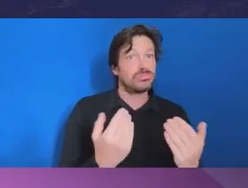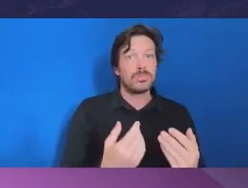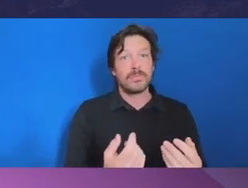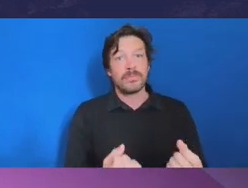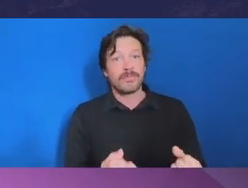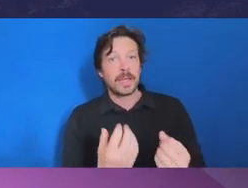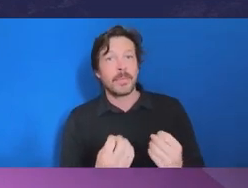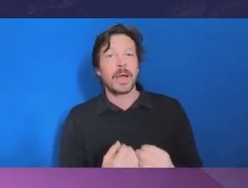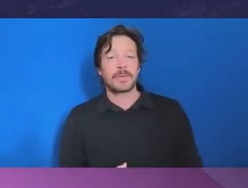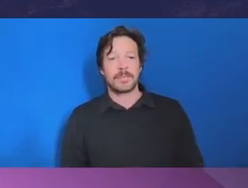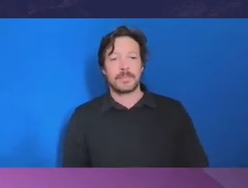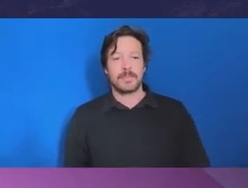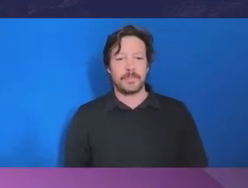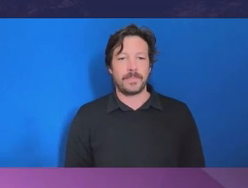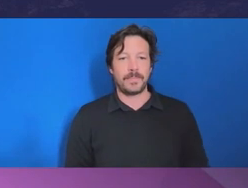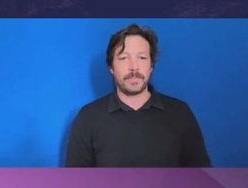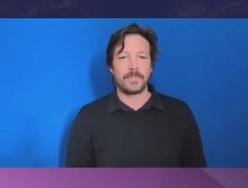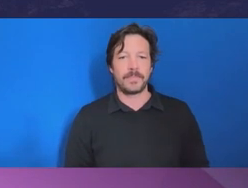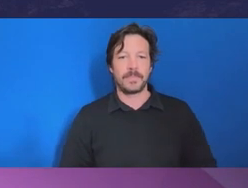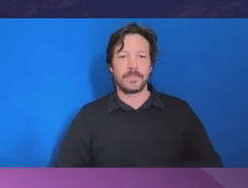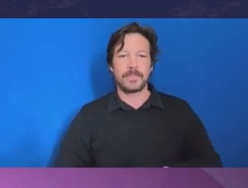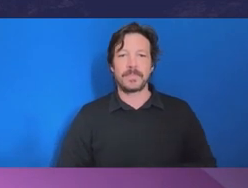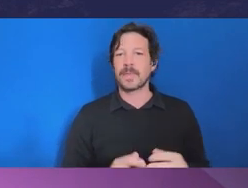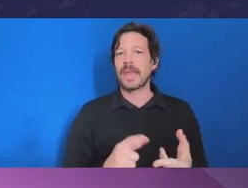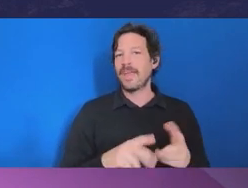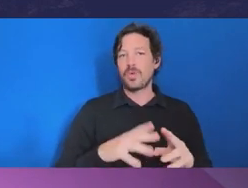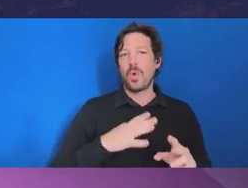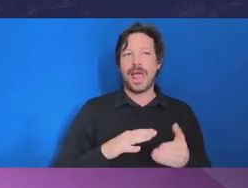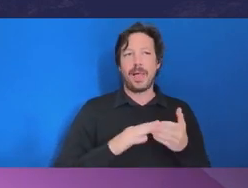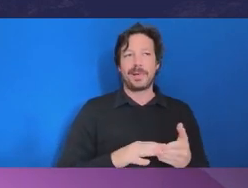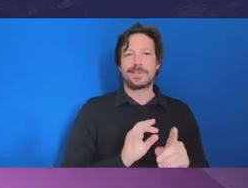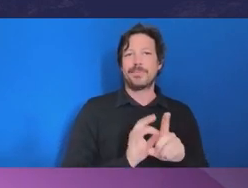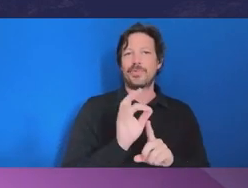you feel necessary to help us improve the way in which we do the sessions. So thank you, everyone.